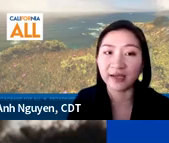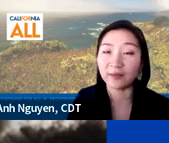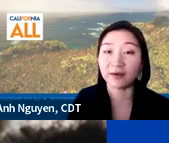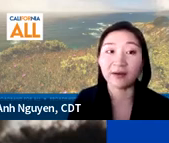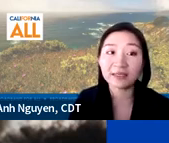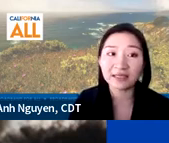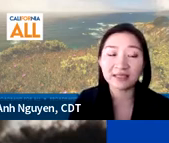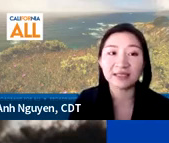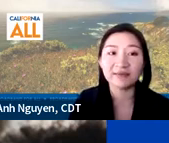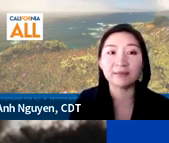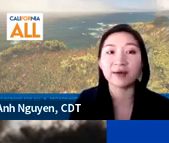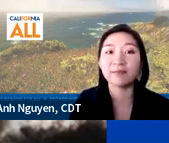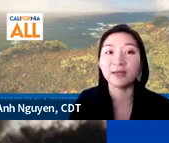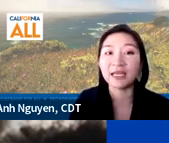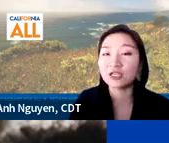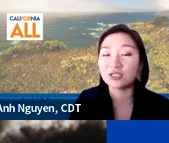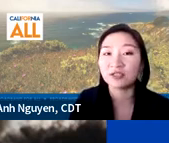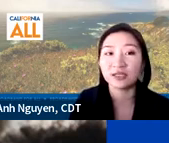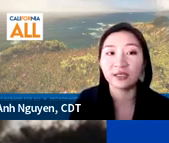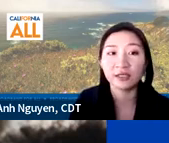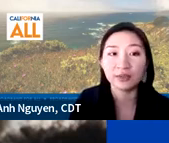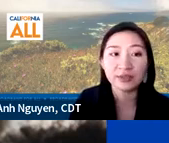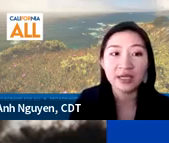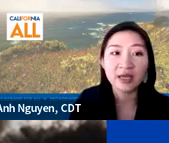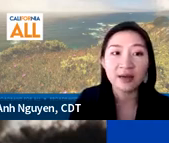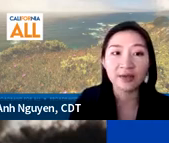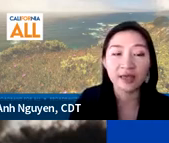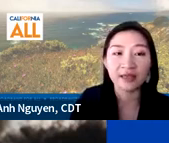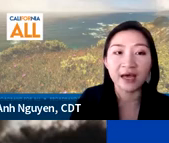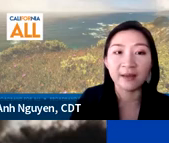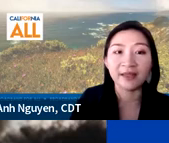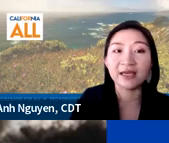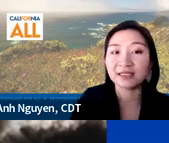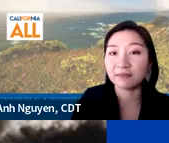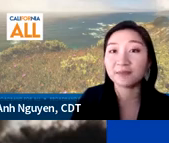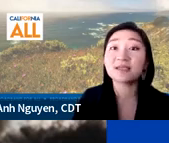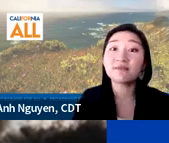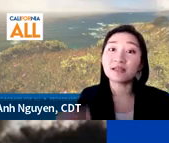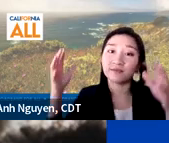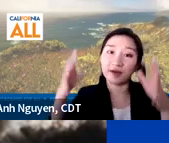evaluate our assets and develop recommendations to include within the Steps specifically